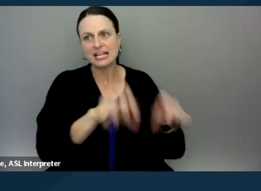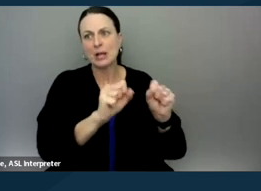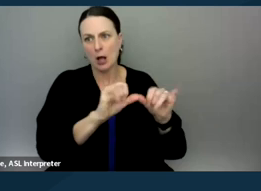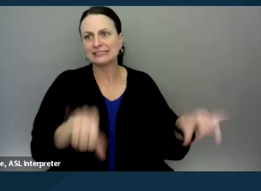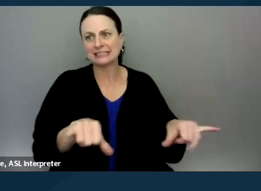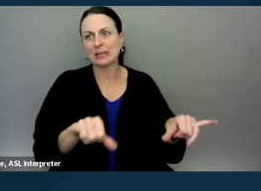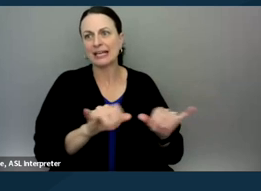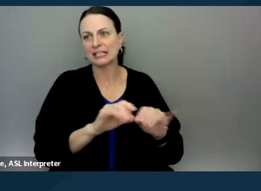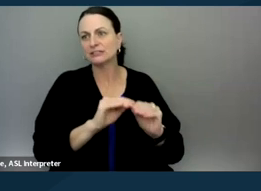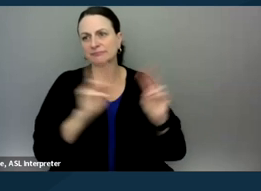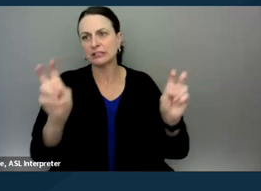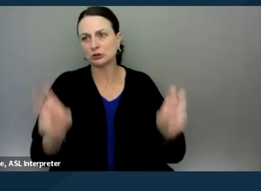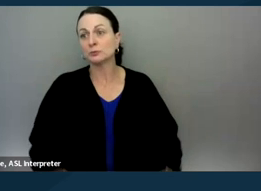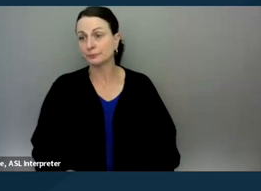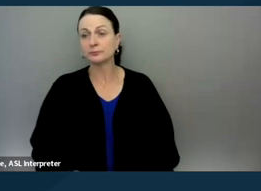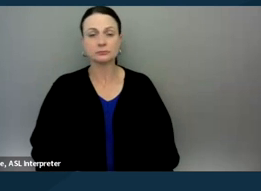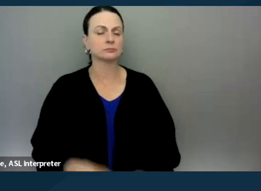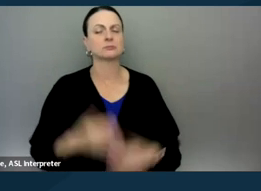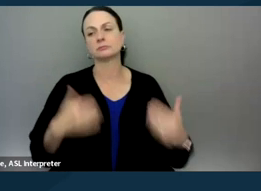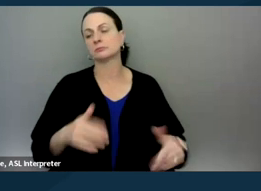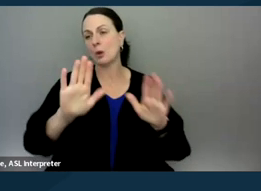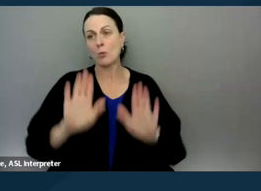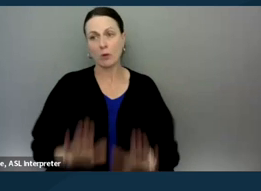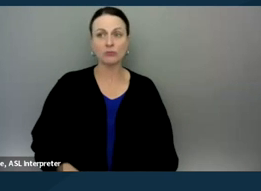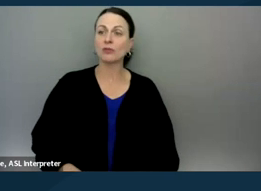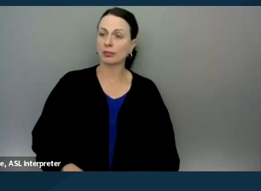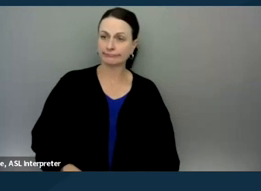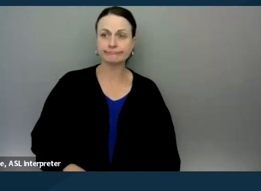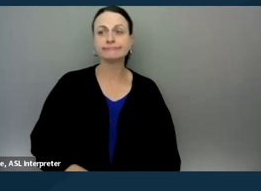And I think, you know, it was really wonderful to see some of the systems change